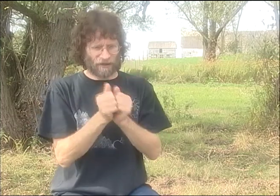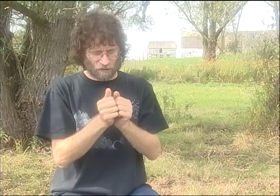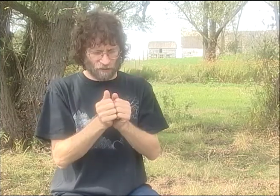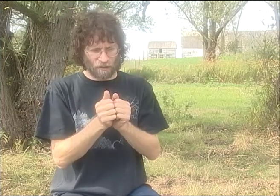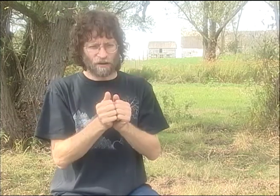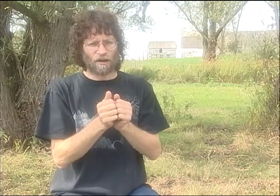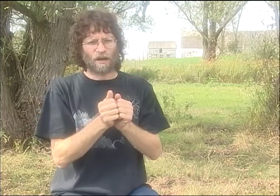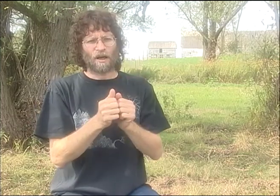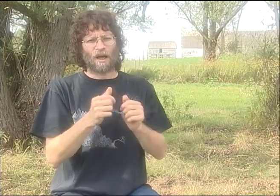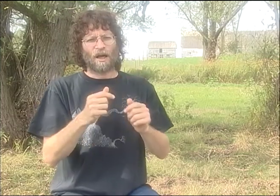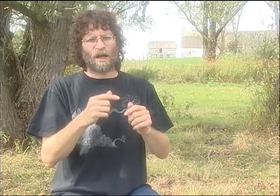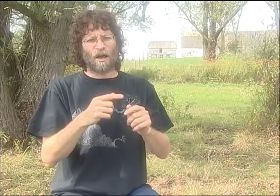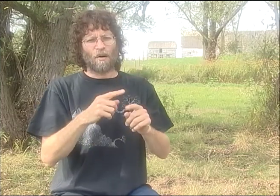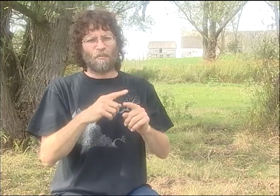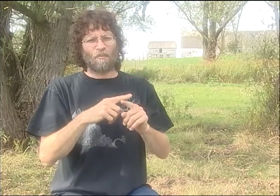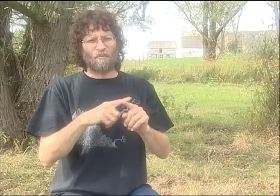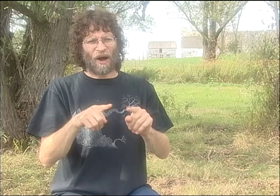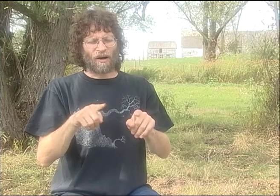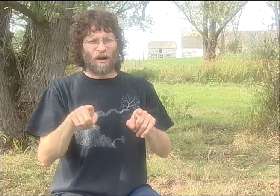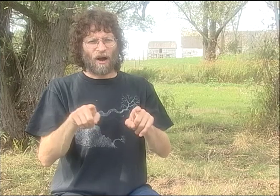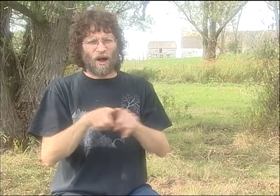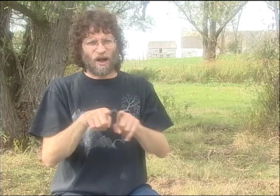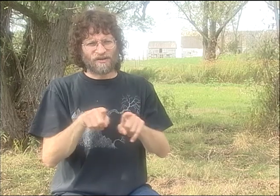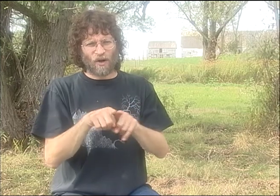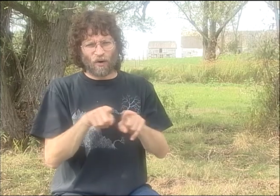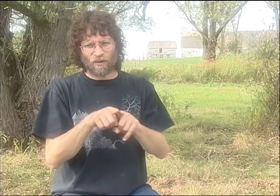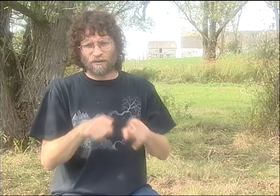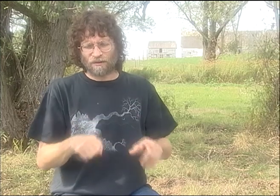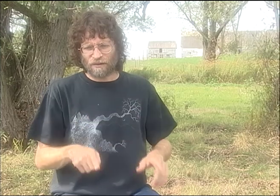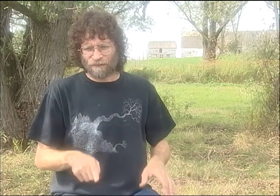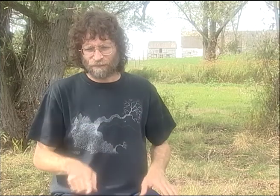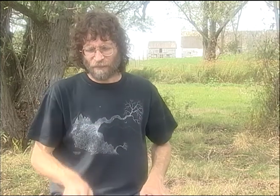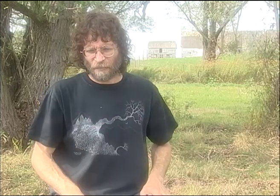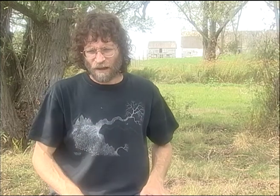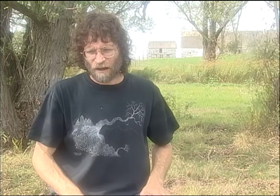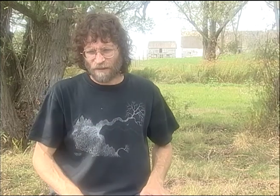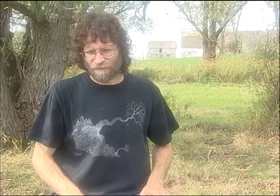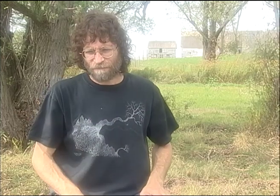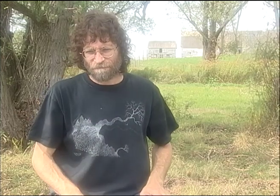PETER AND DEBBIE AND I WERE CREATING THINGS TOGETHER.